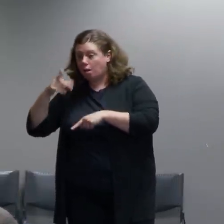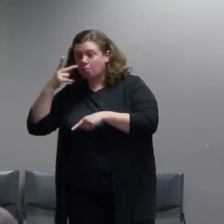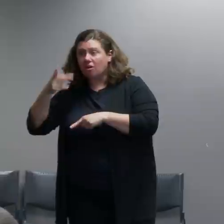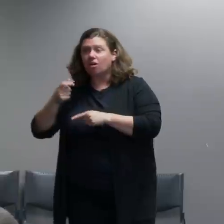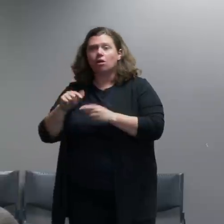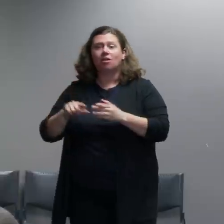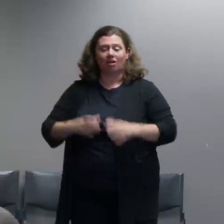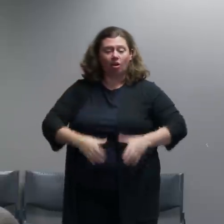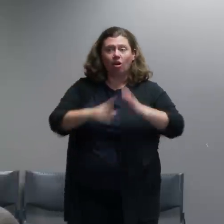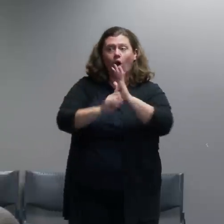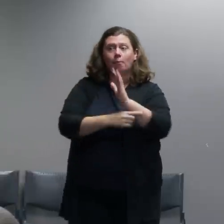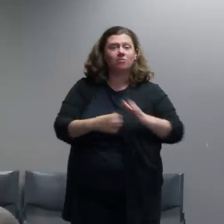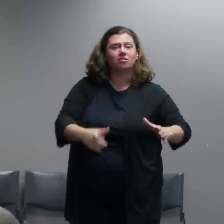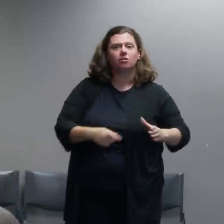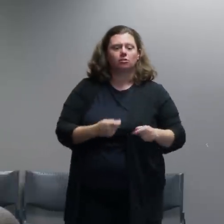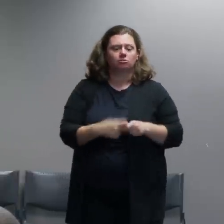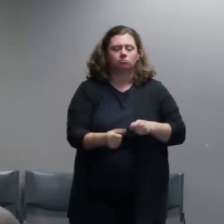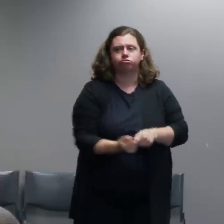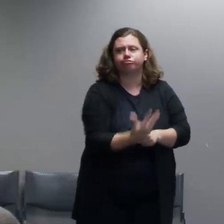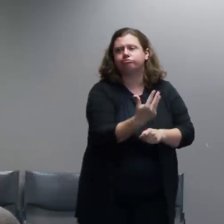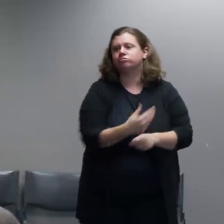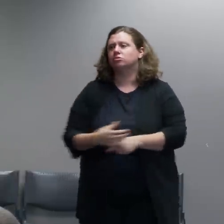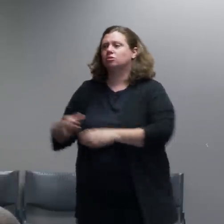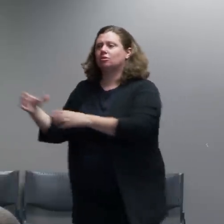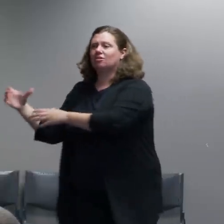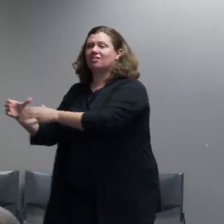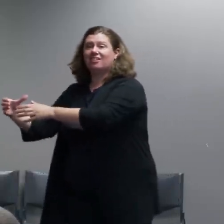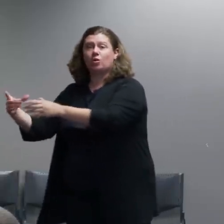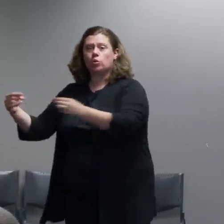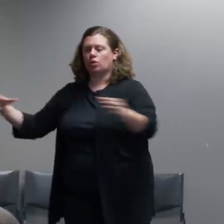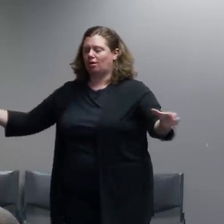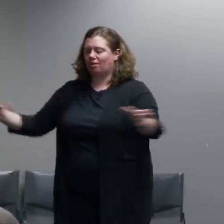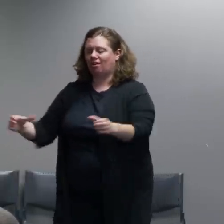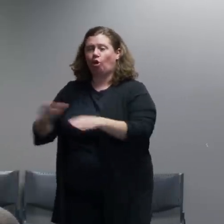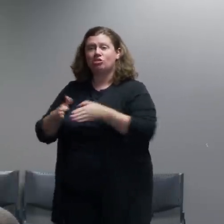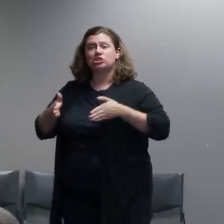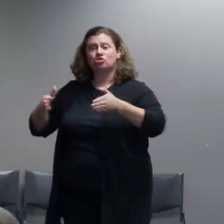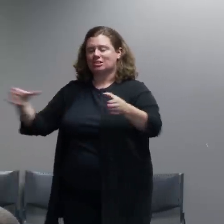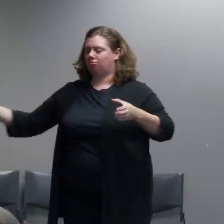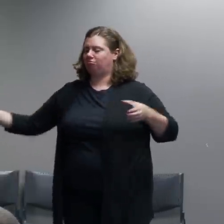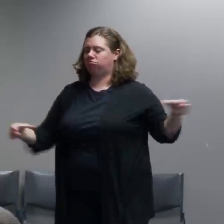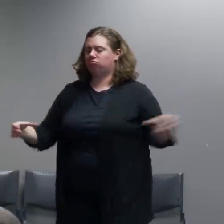and rolled out into the street. We believe that the State Police Crowd